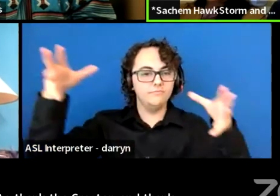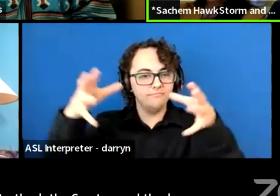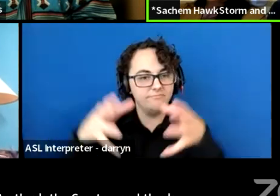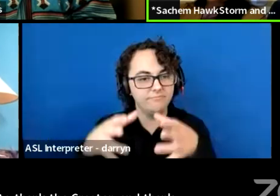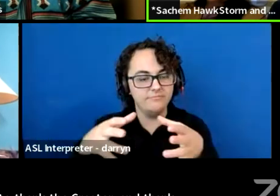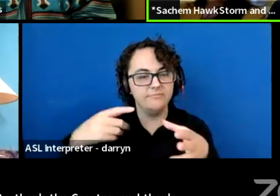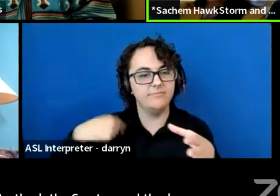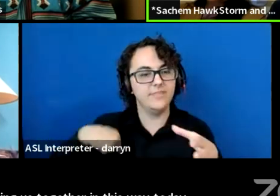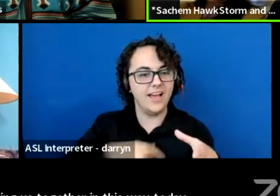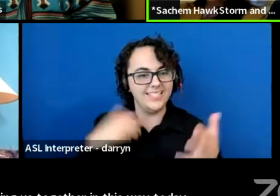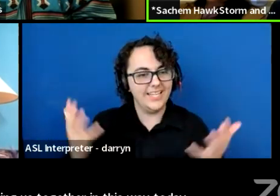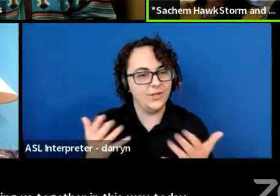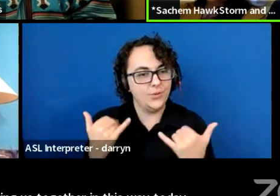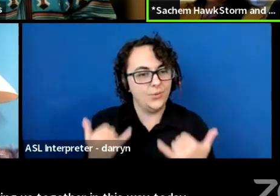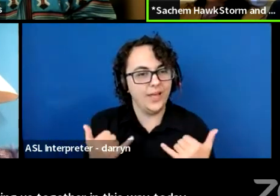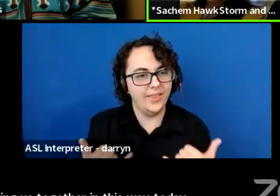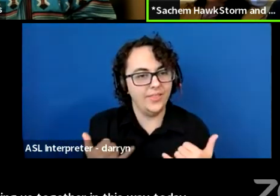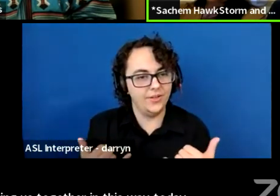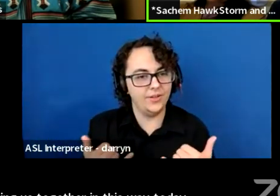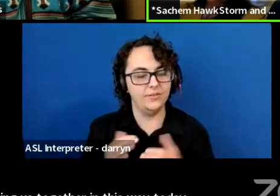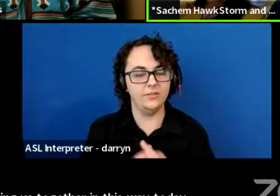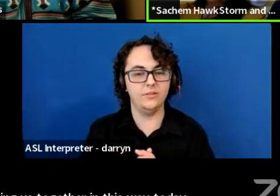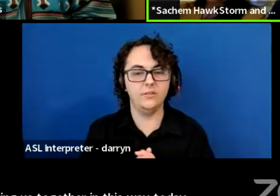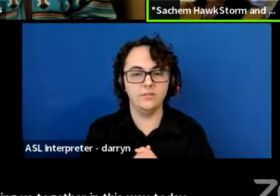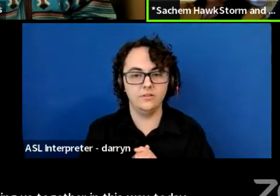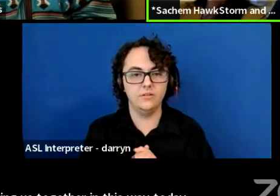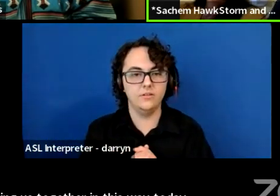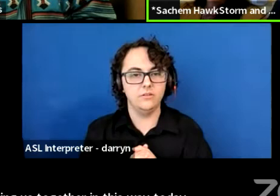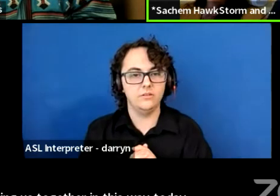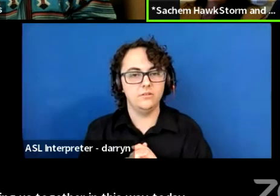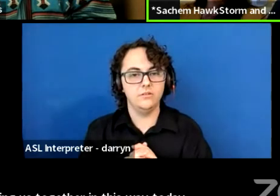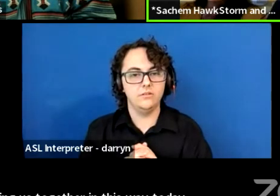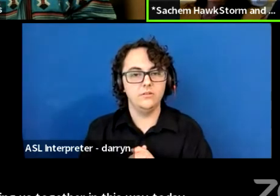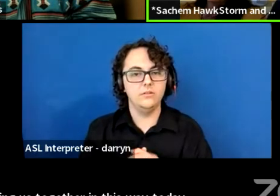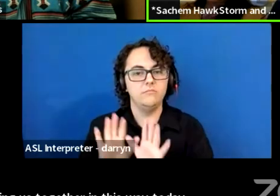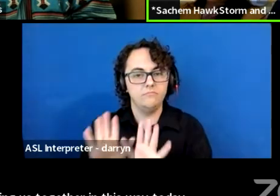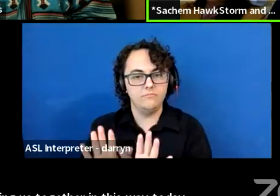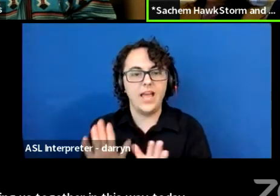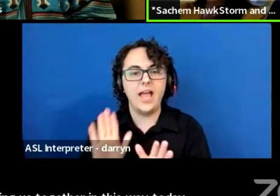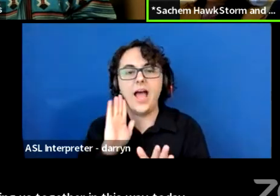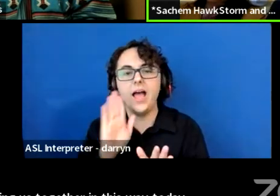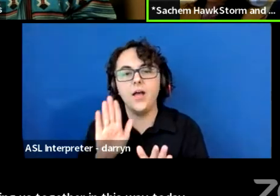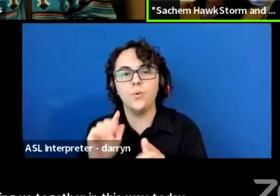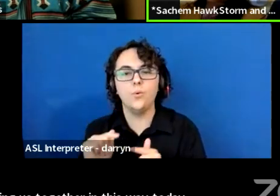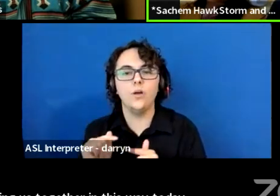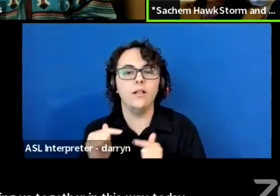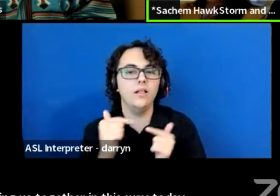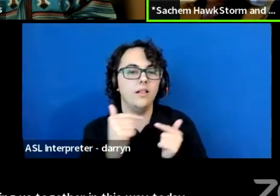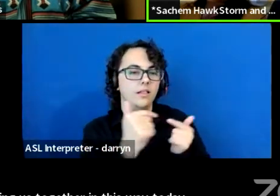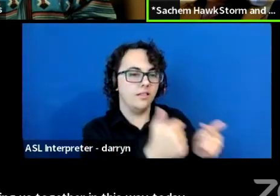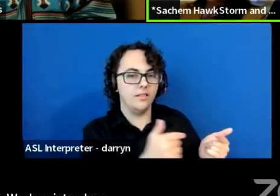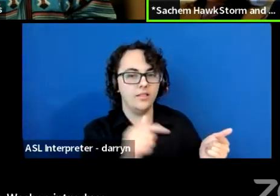in this way today. And I'll let Nawashahu, introduce herself.